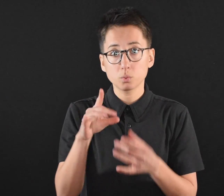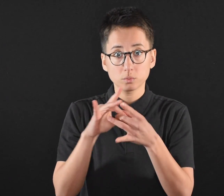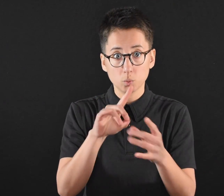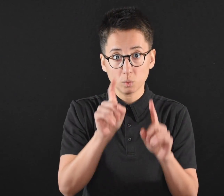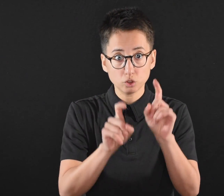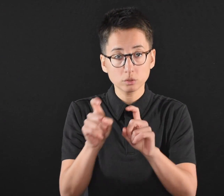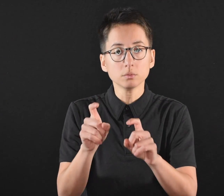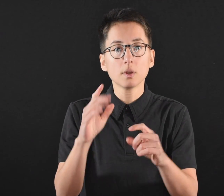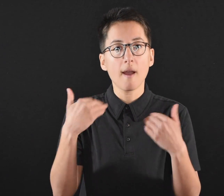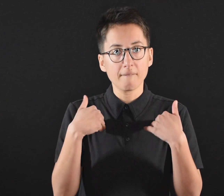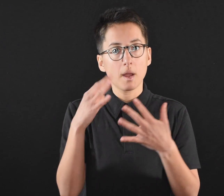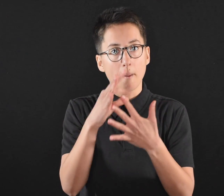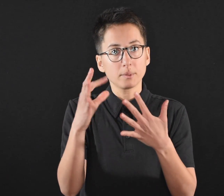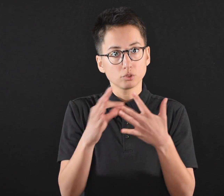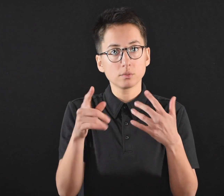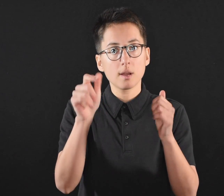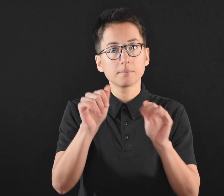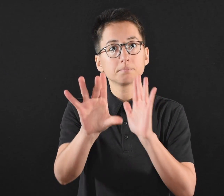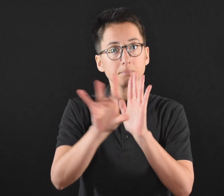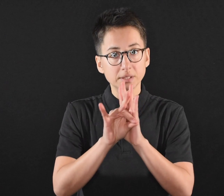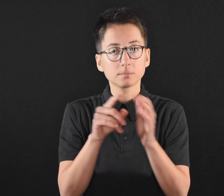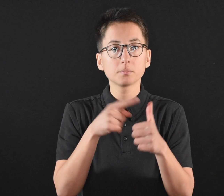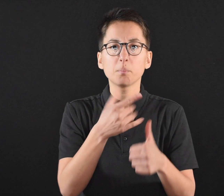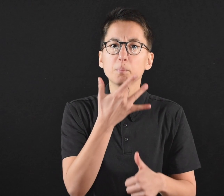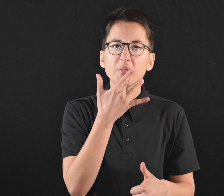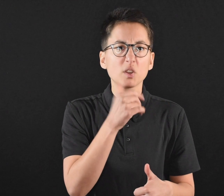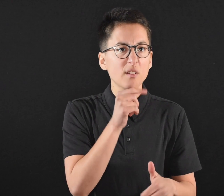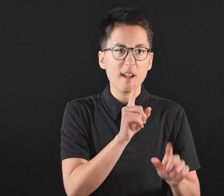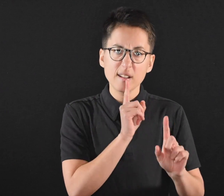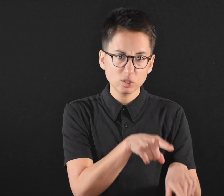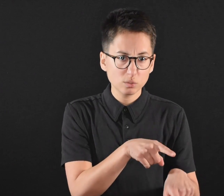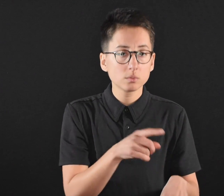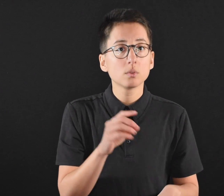These questions do have the option to select “prefer not to answer” or “none of the